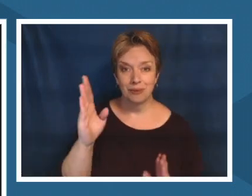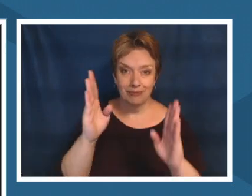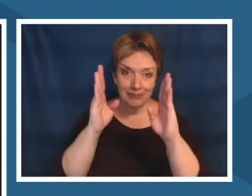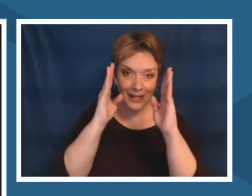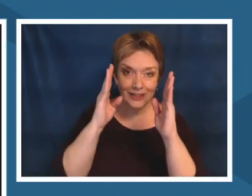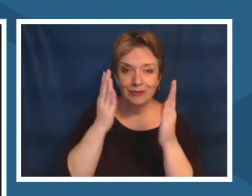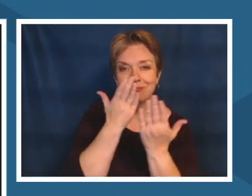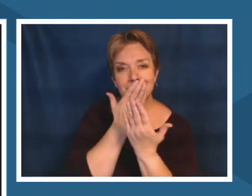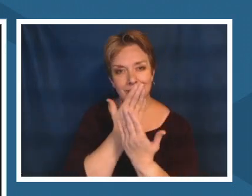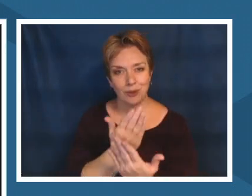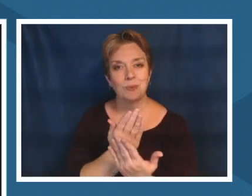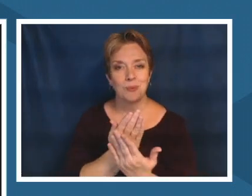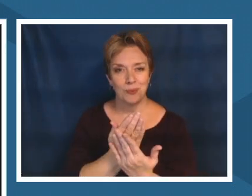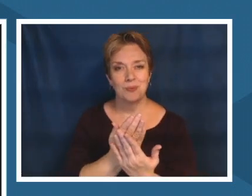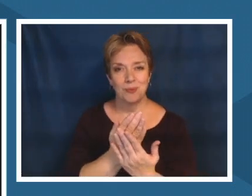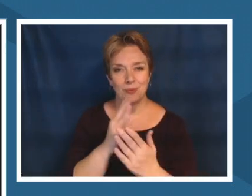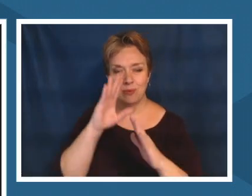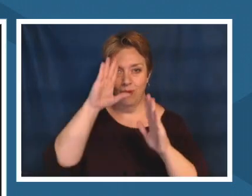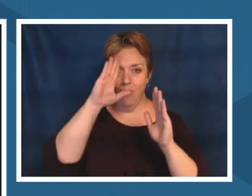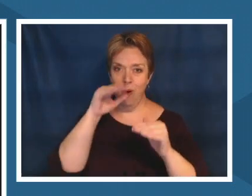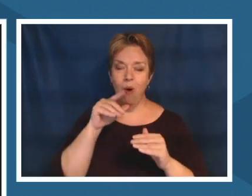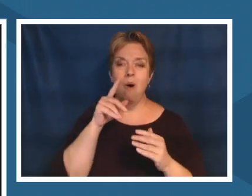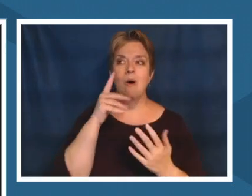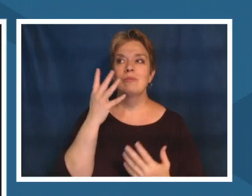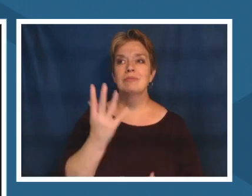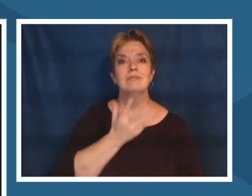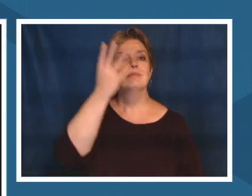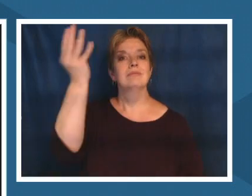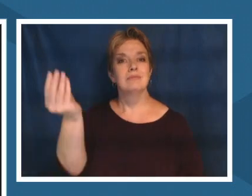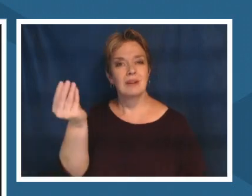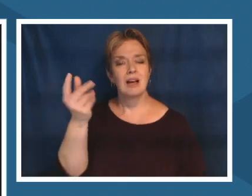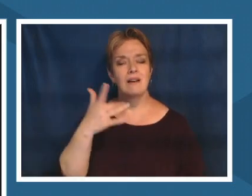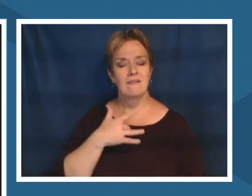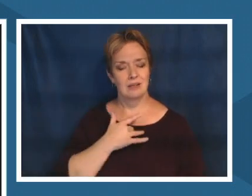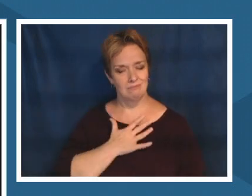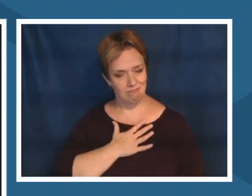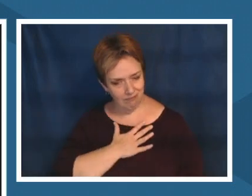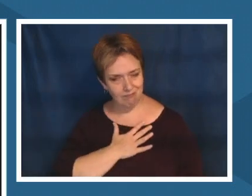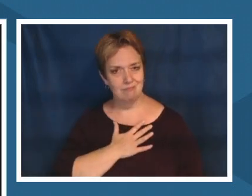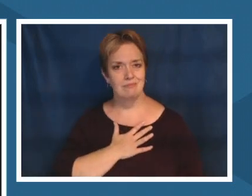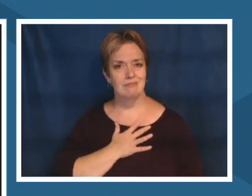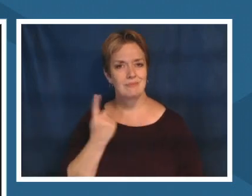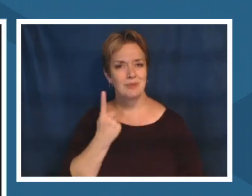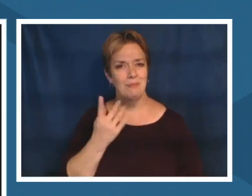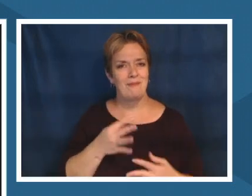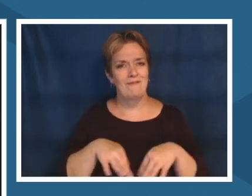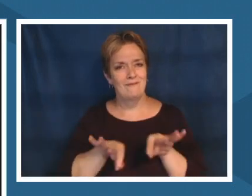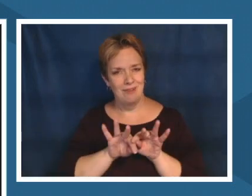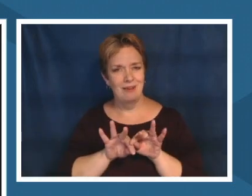i hope i hope you get a walk away with with something valuable today